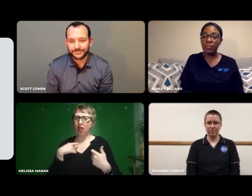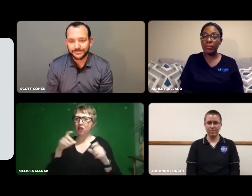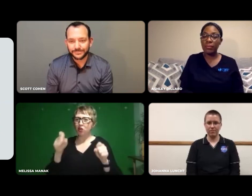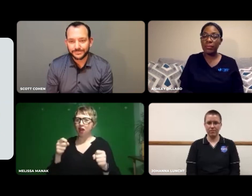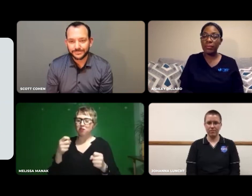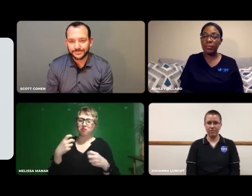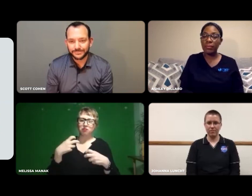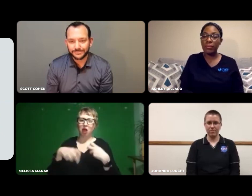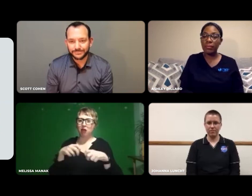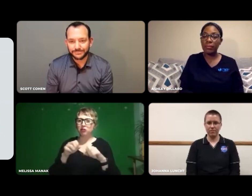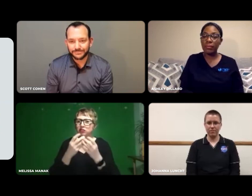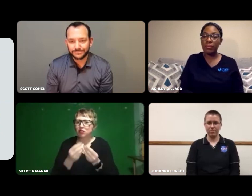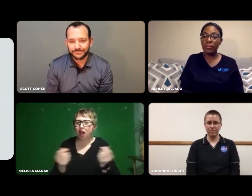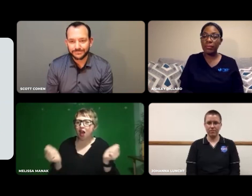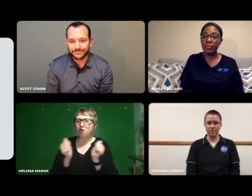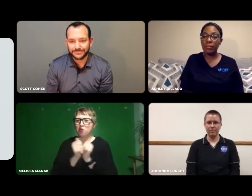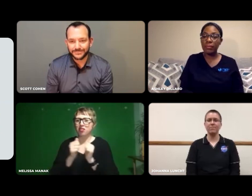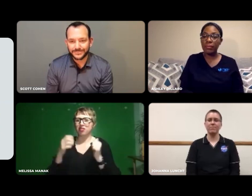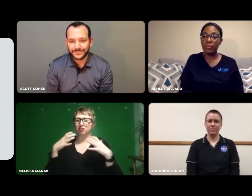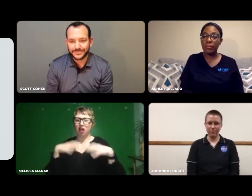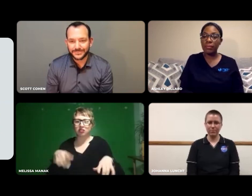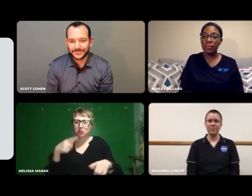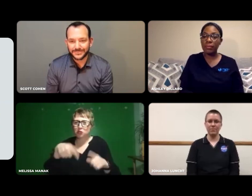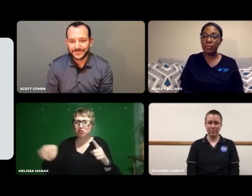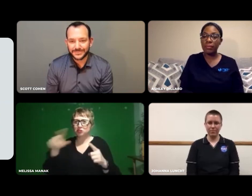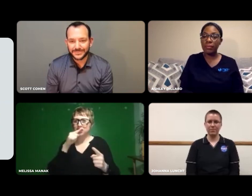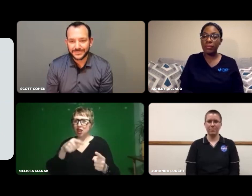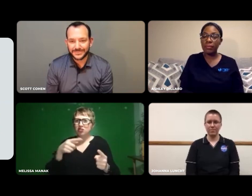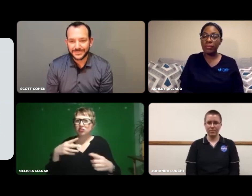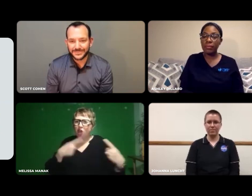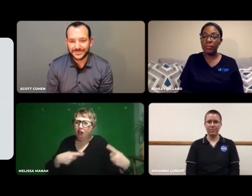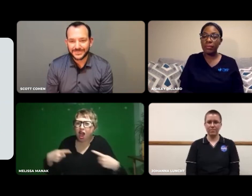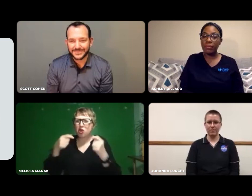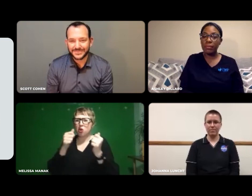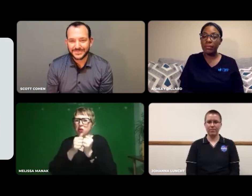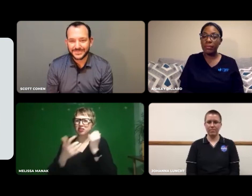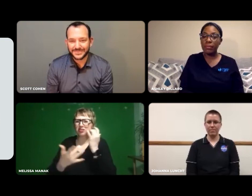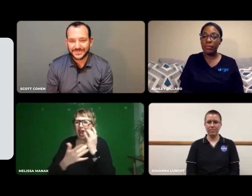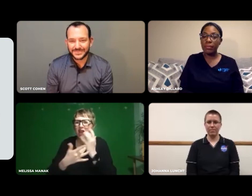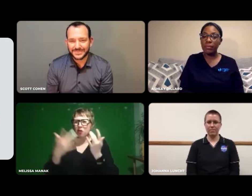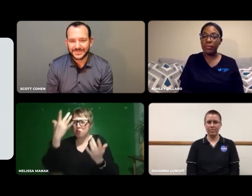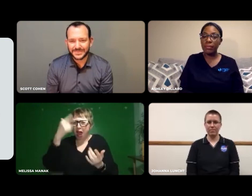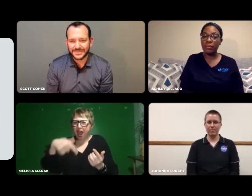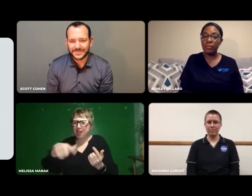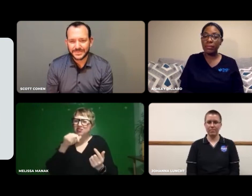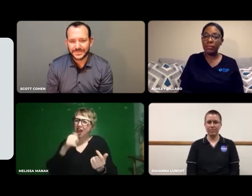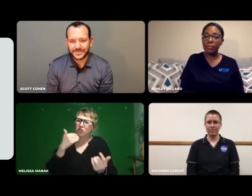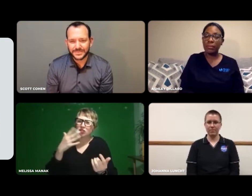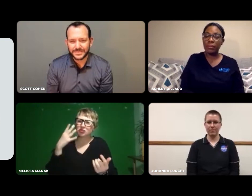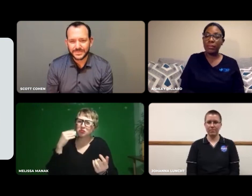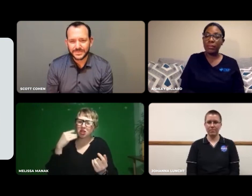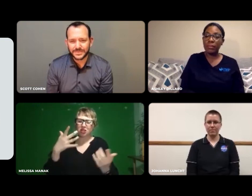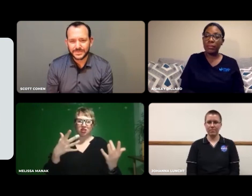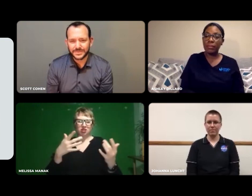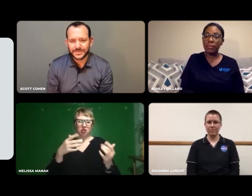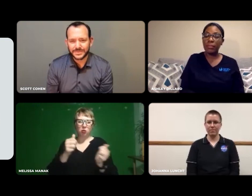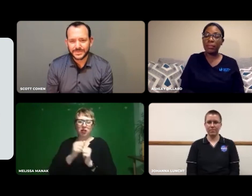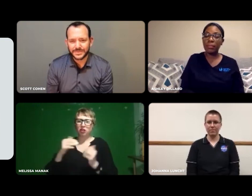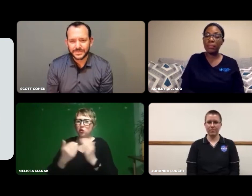I could problem solve with customers if they struggled with a particular product, or computer,